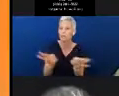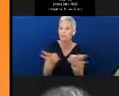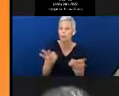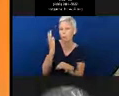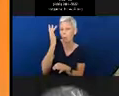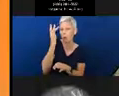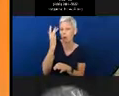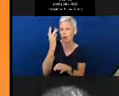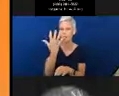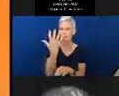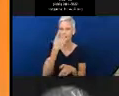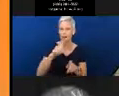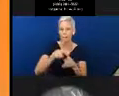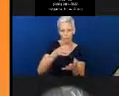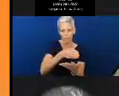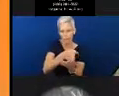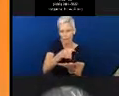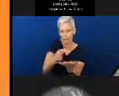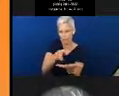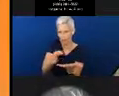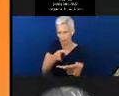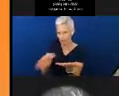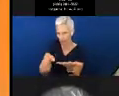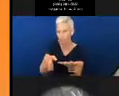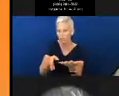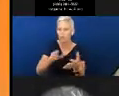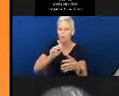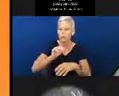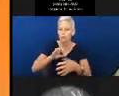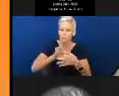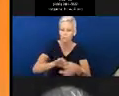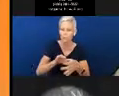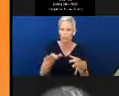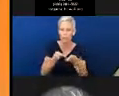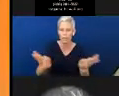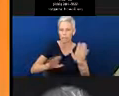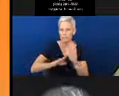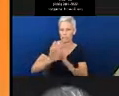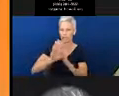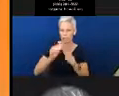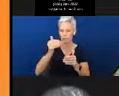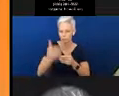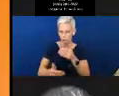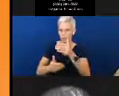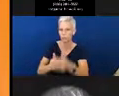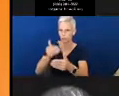areas, states of language development, and they go in a progression. So until your child moves